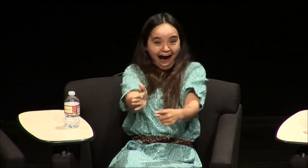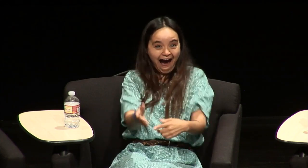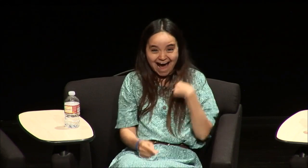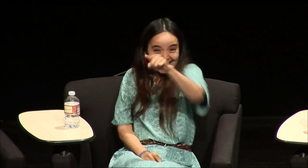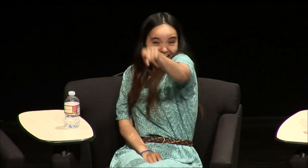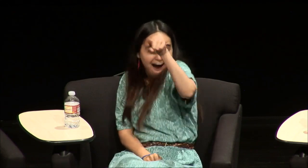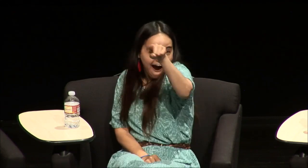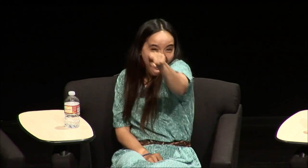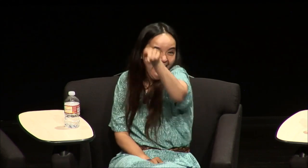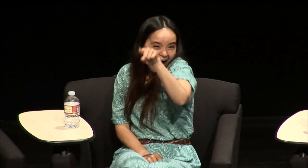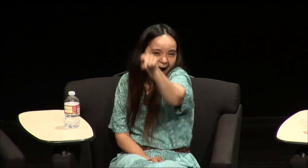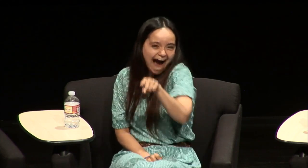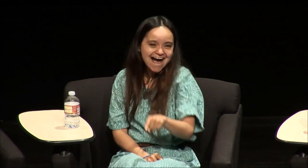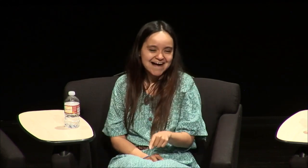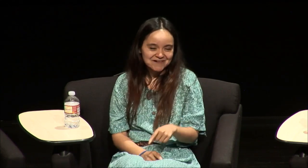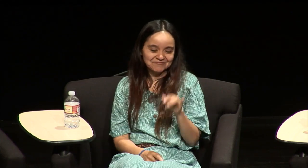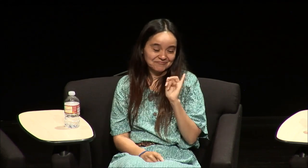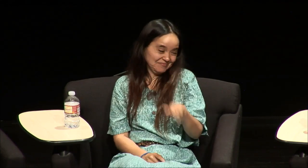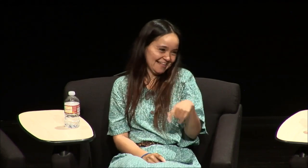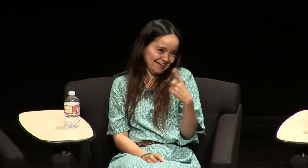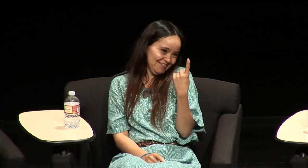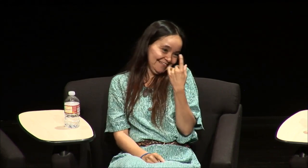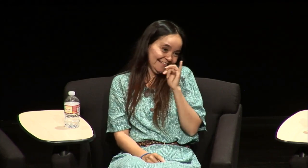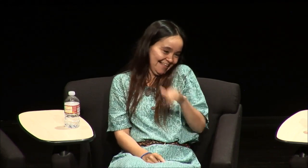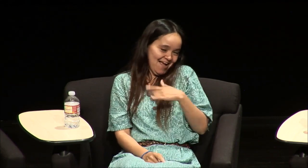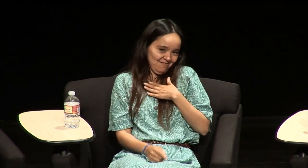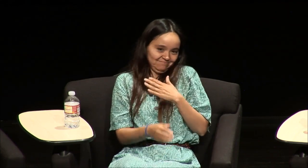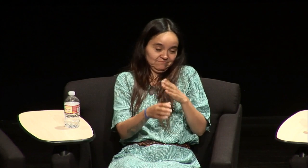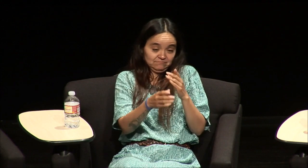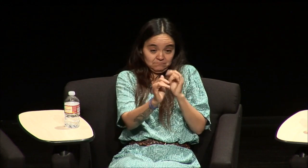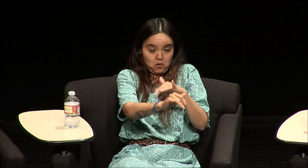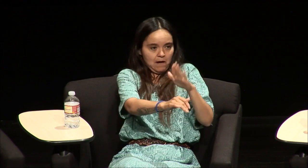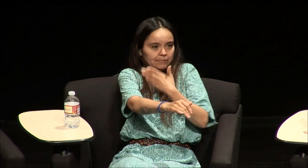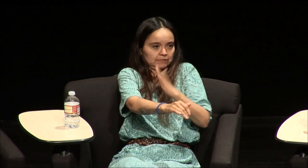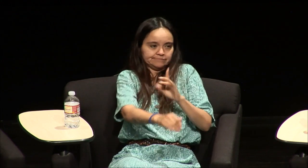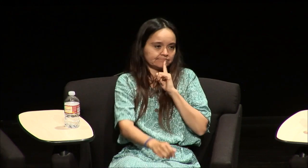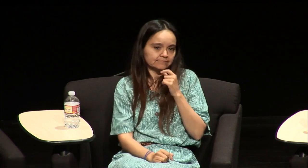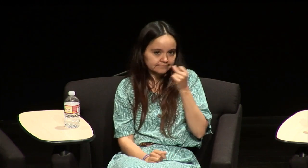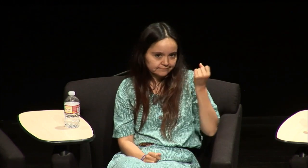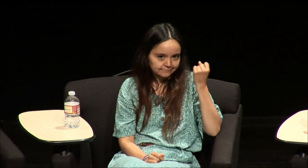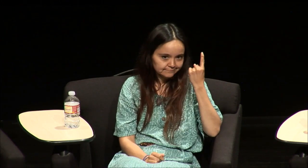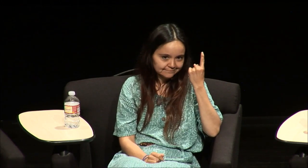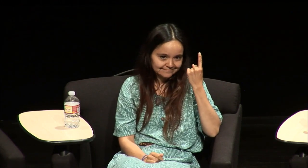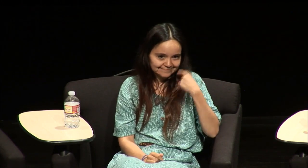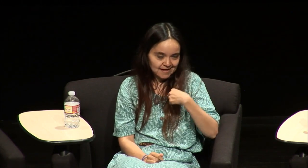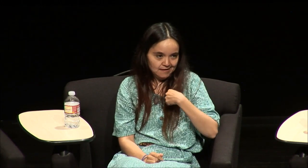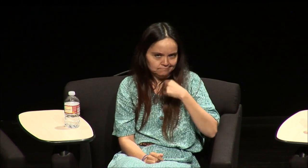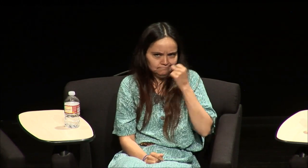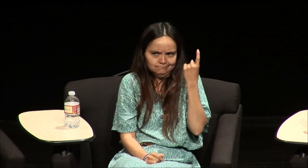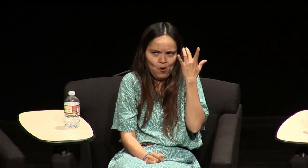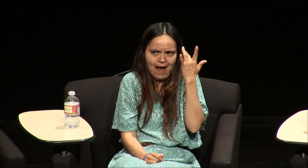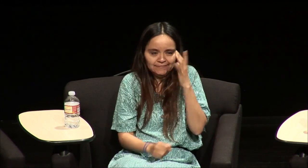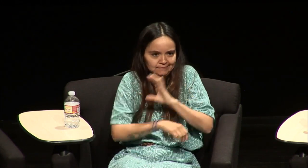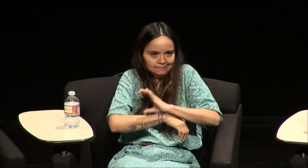parents were showing or coming to watch me as an actress so that's something that kind of stuck with me the music I didn't understand I didn't care about it